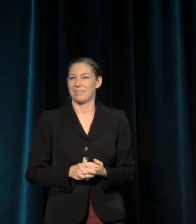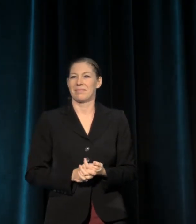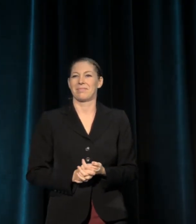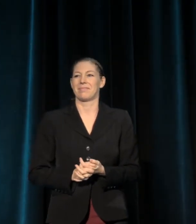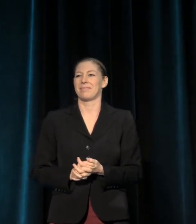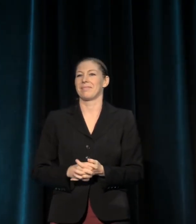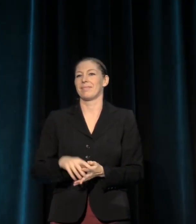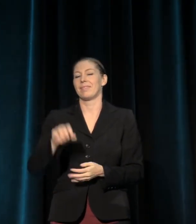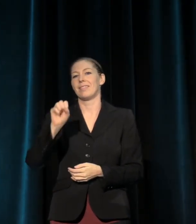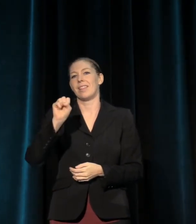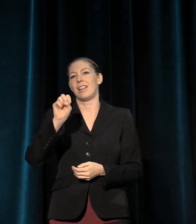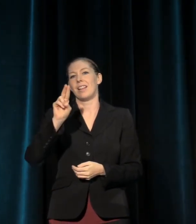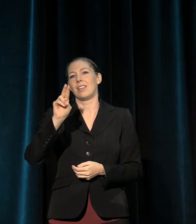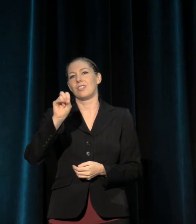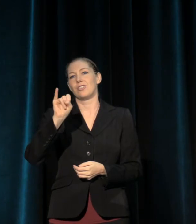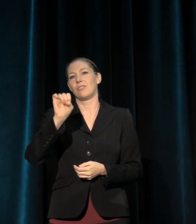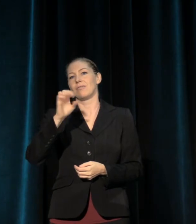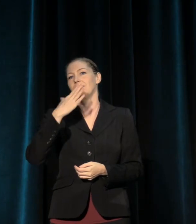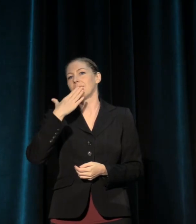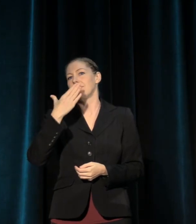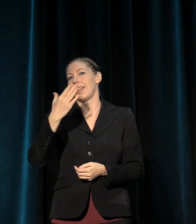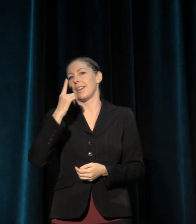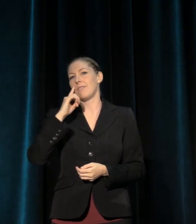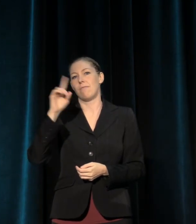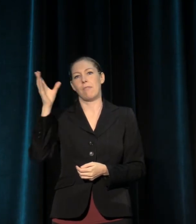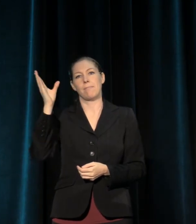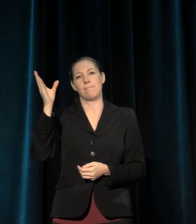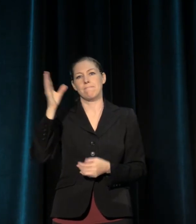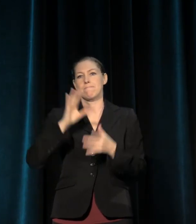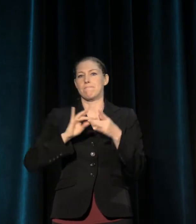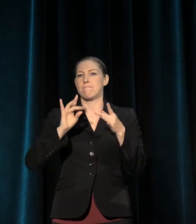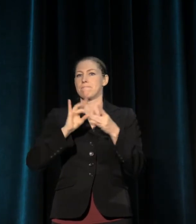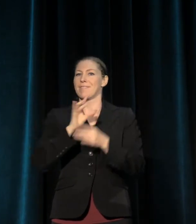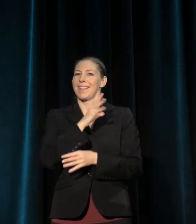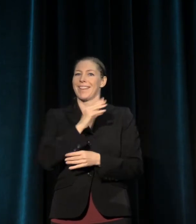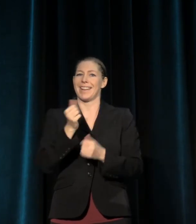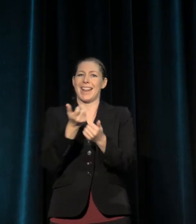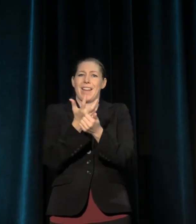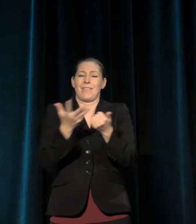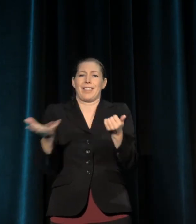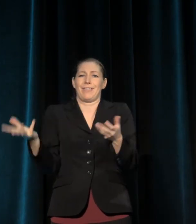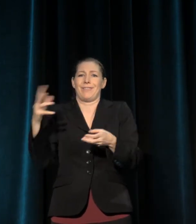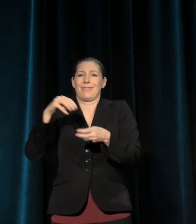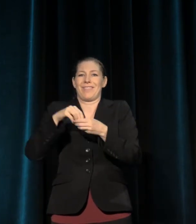Susie, thank you for your remarks, and for everything you have done for the field. It is now my pleasure to welcome